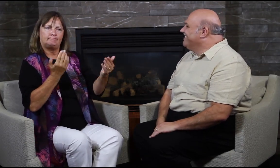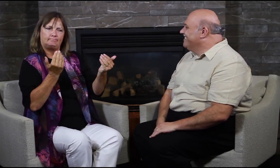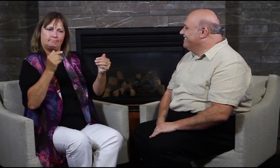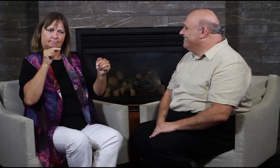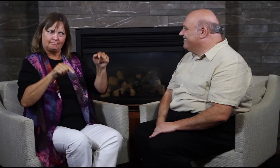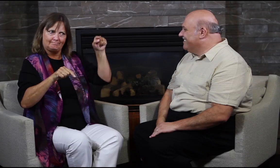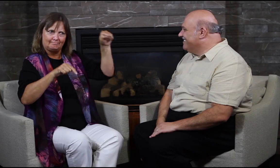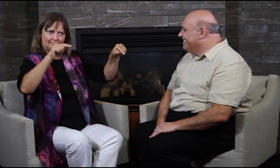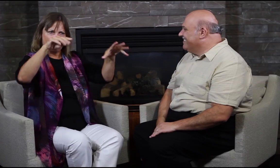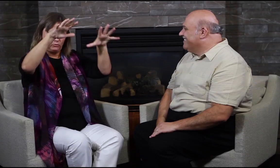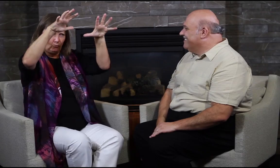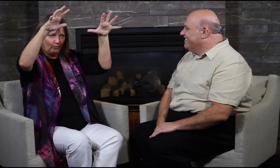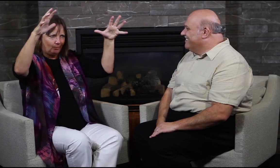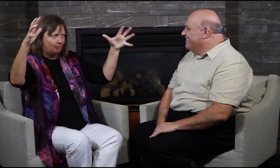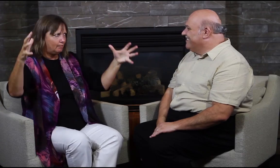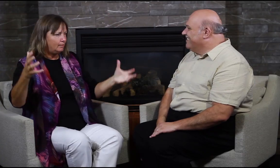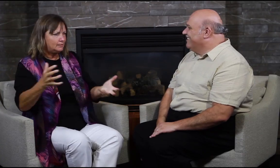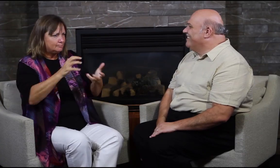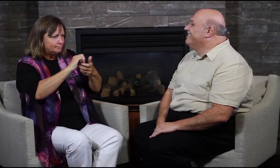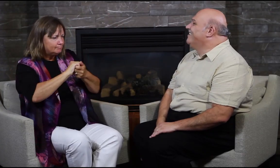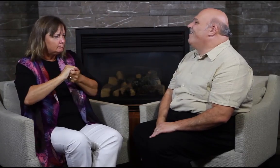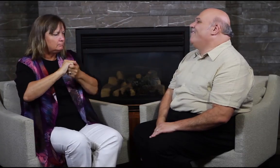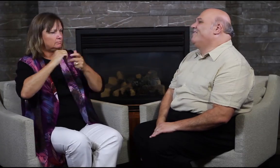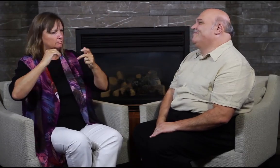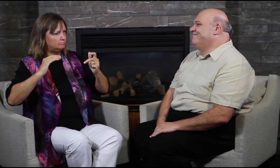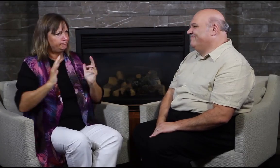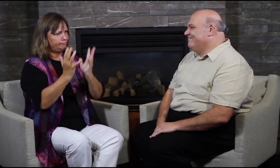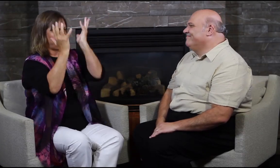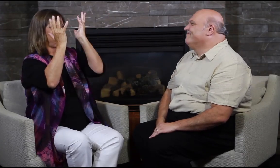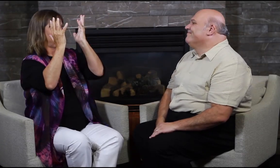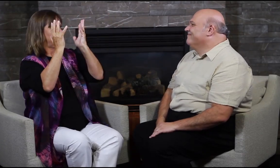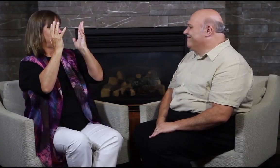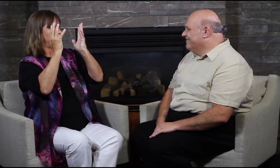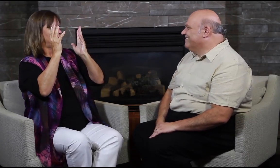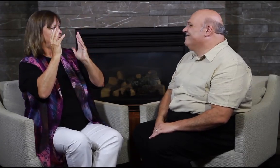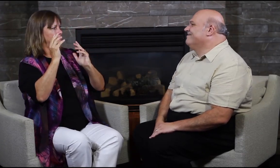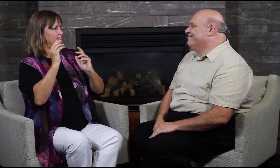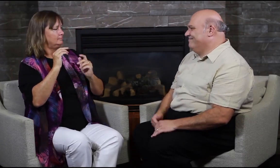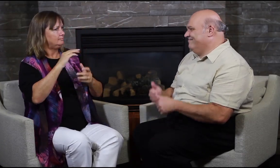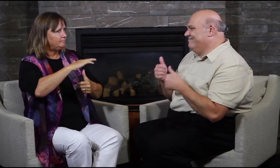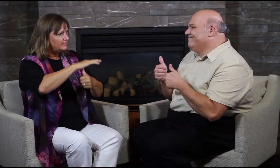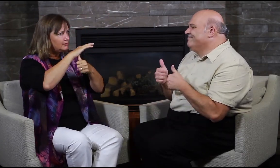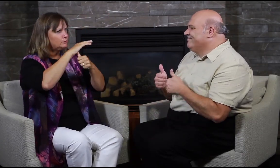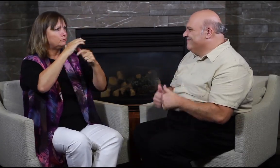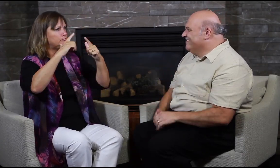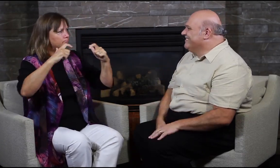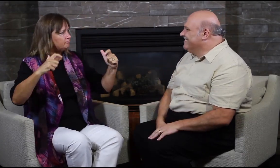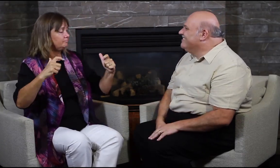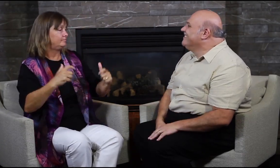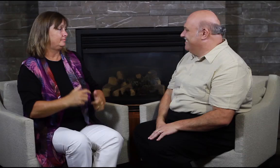globe. Not just one in Canada, to show our celebration.